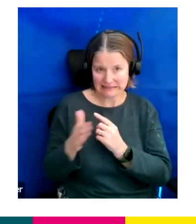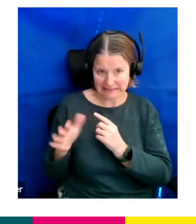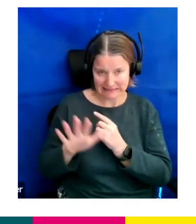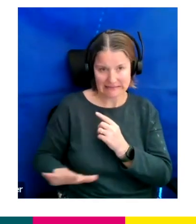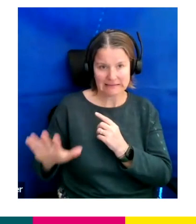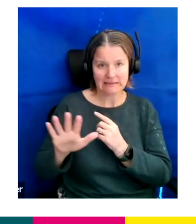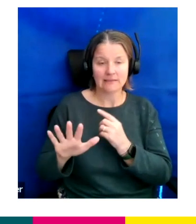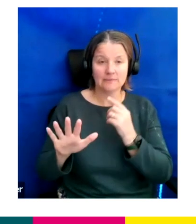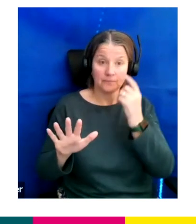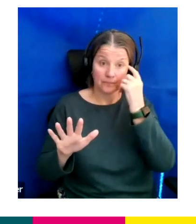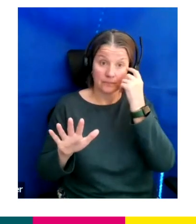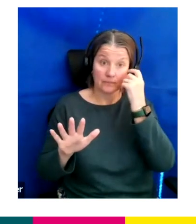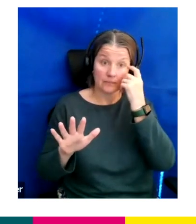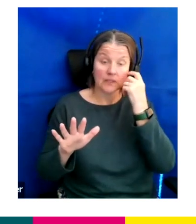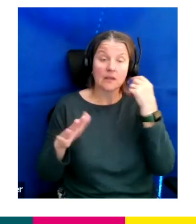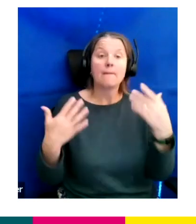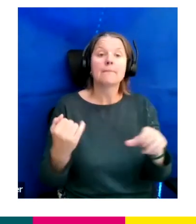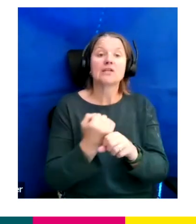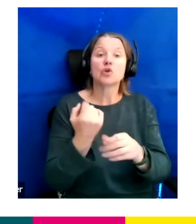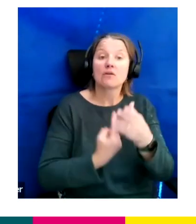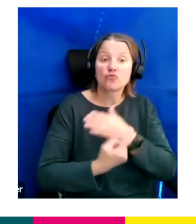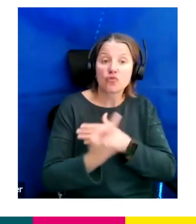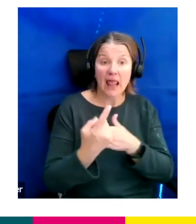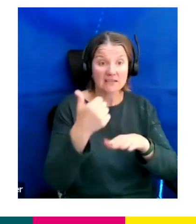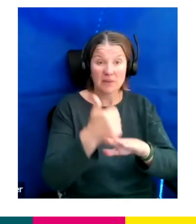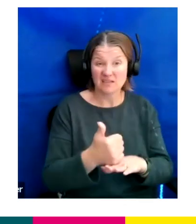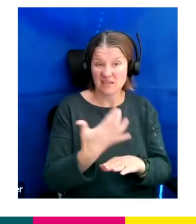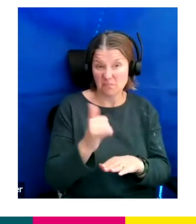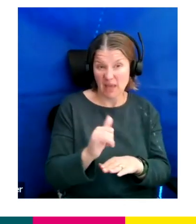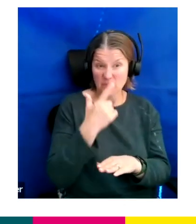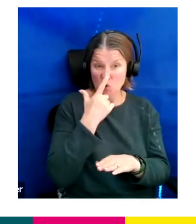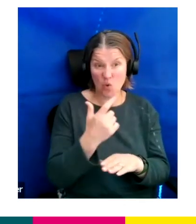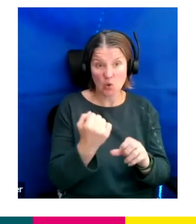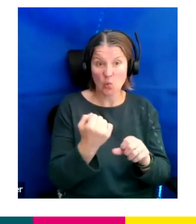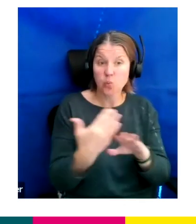a freelance basis. So you might come in for a couple of months to fill a contract and then you leave us to